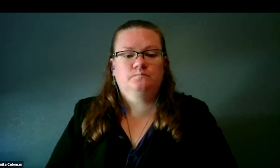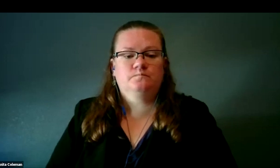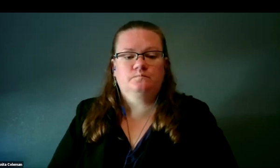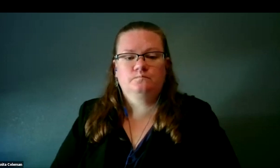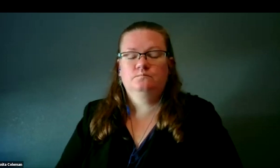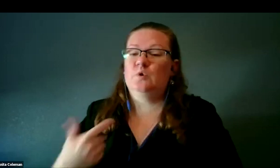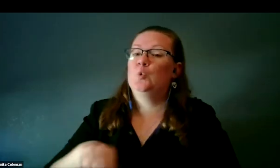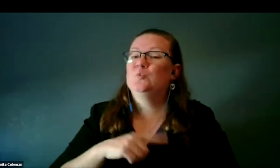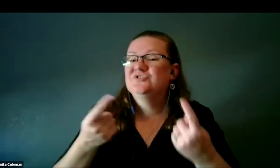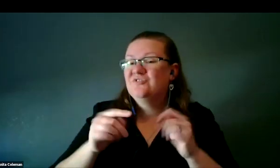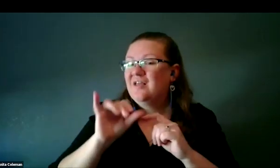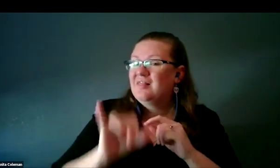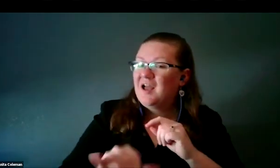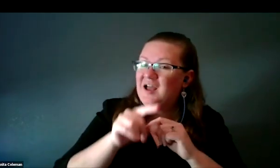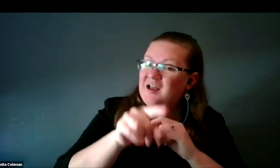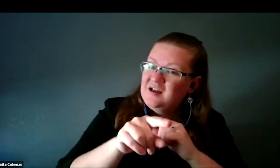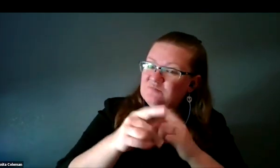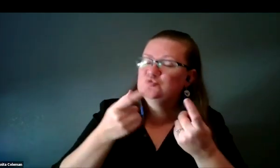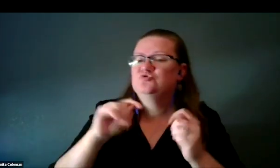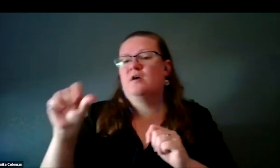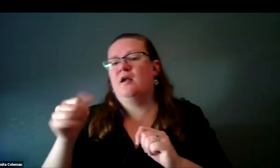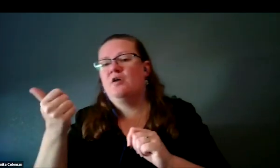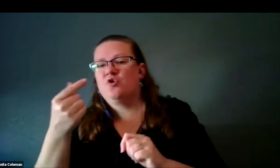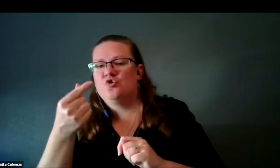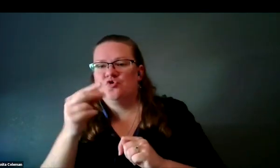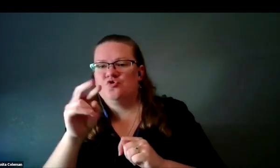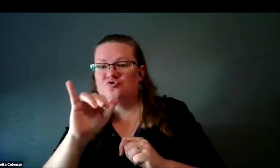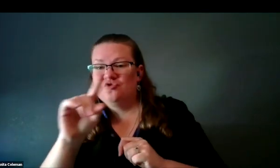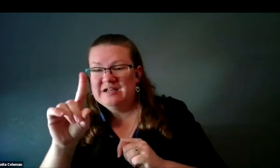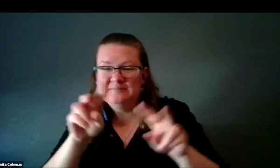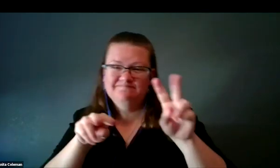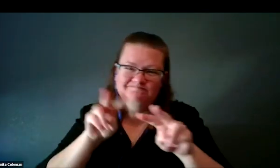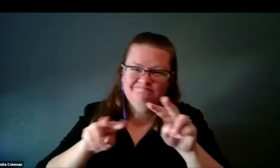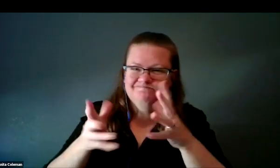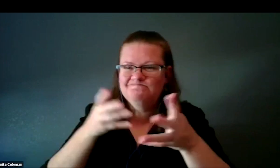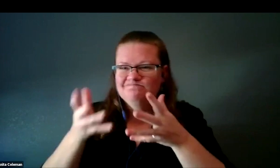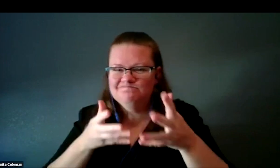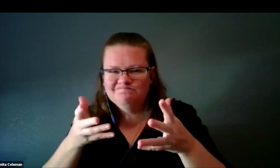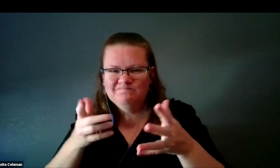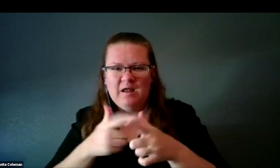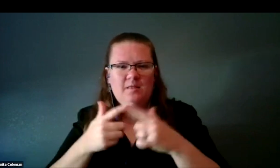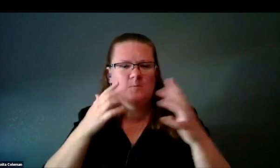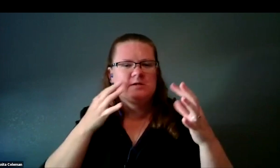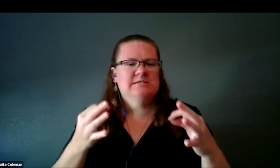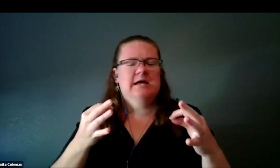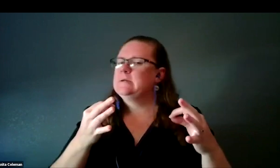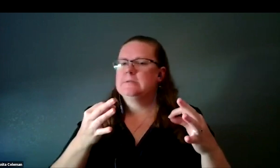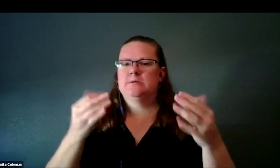We tried other grids, and then we decided, "Okay, boldly go. Let's print it."